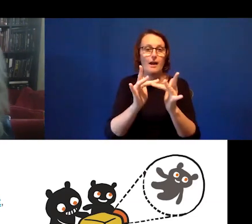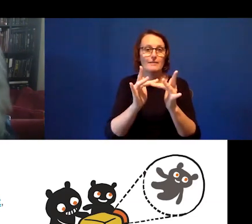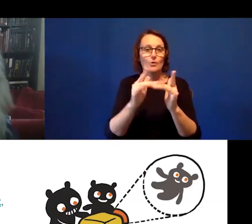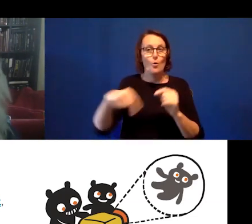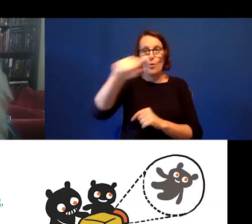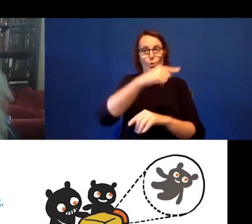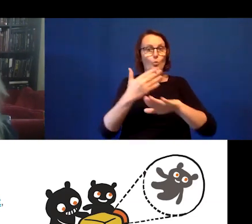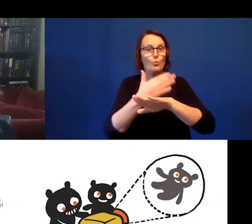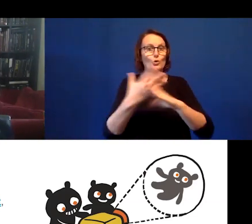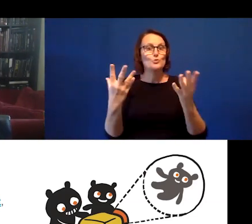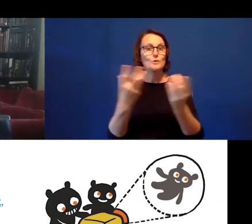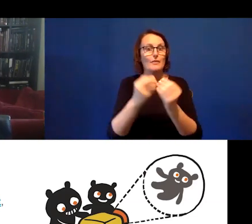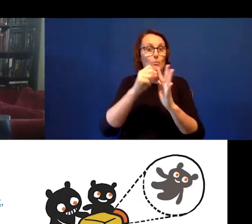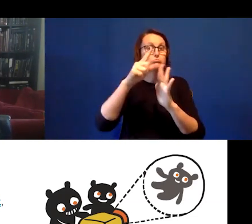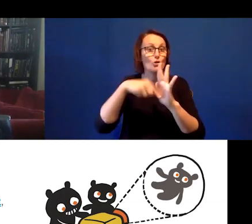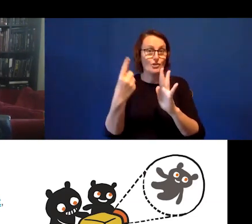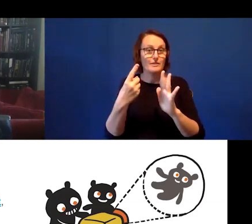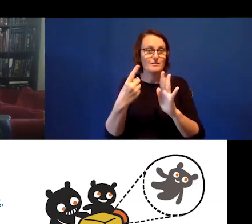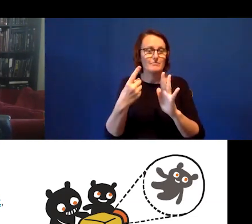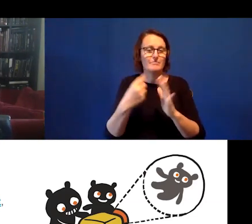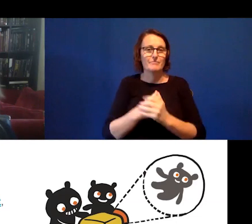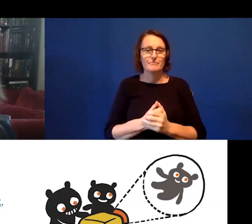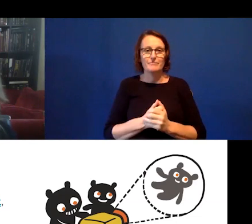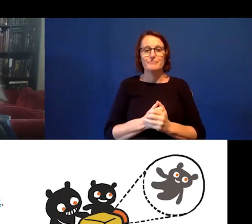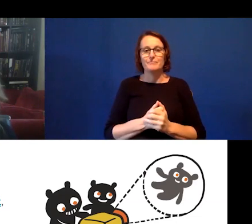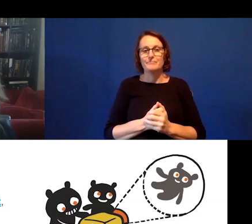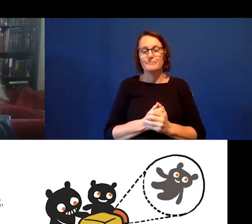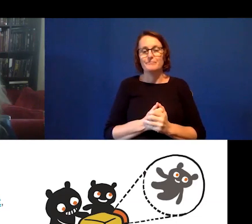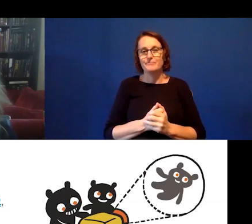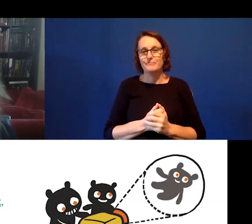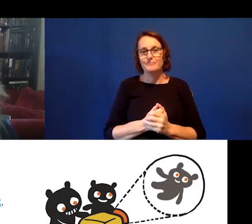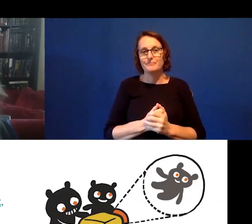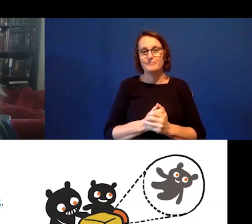So, I have some things that I can say about these, but we will move ahead.